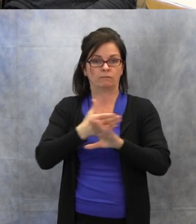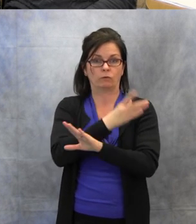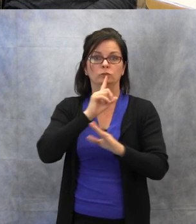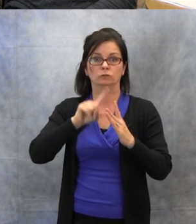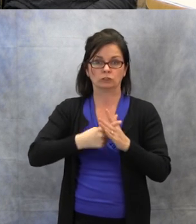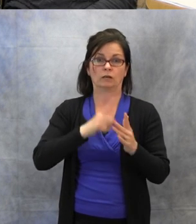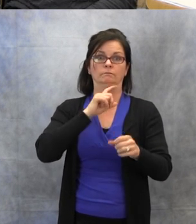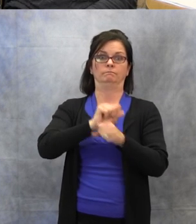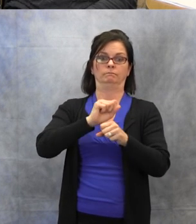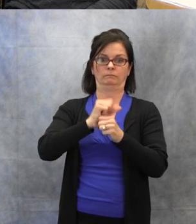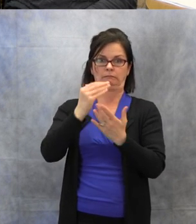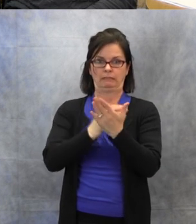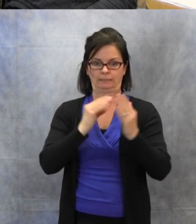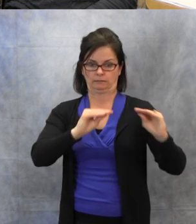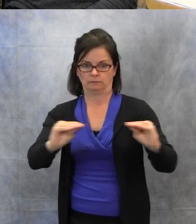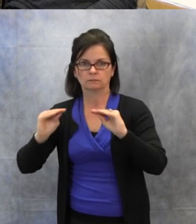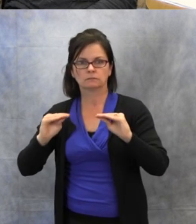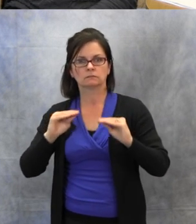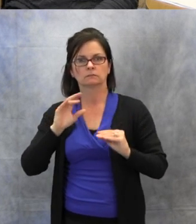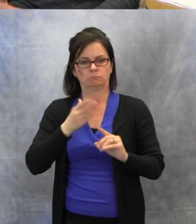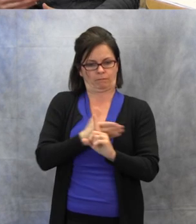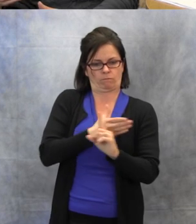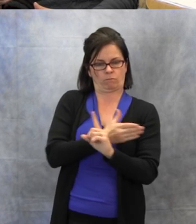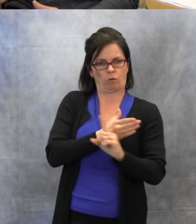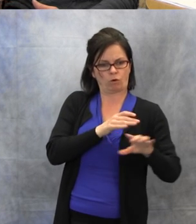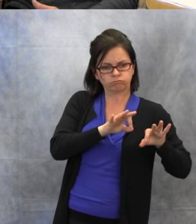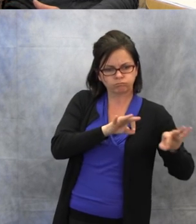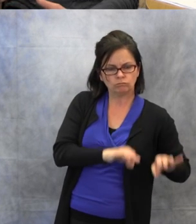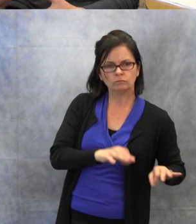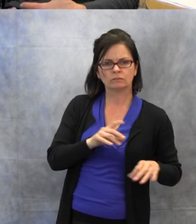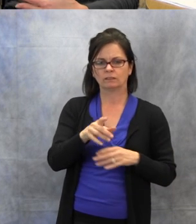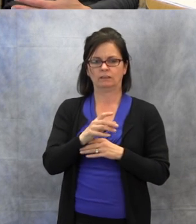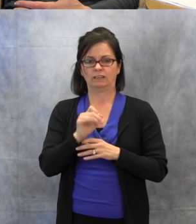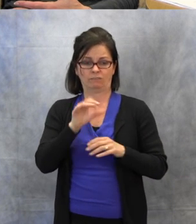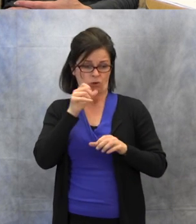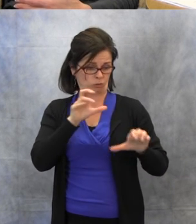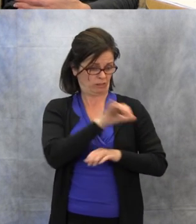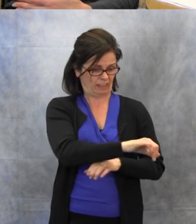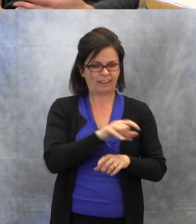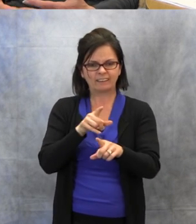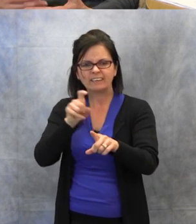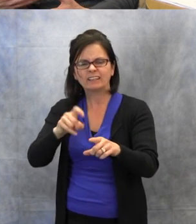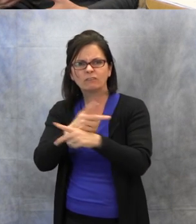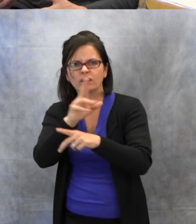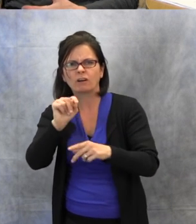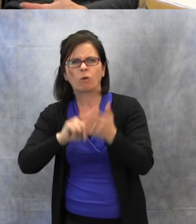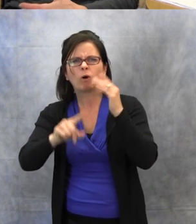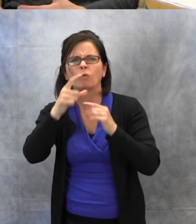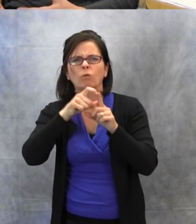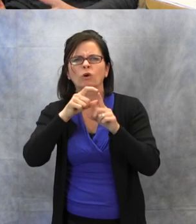rather than them trying to figure out, "What word did they say? I don't understand that word."